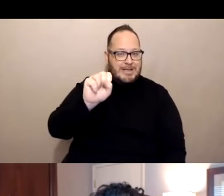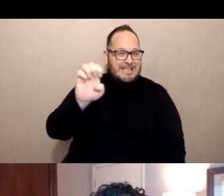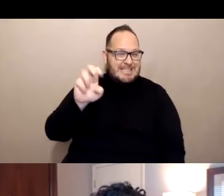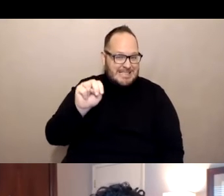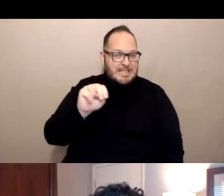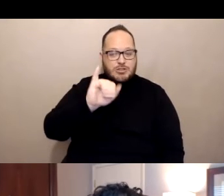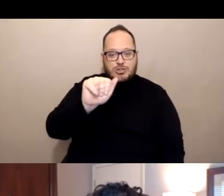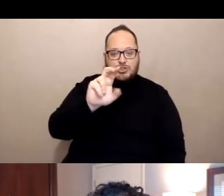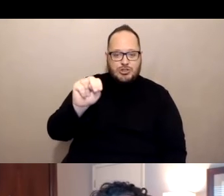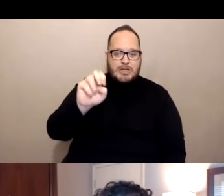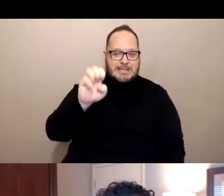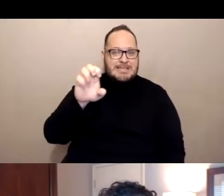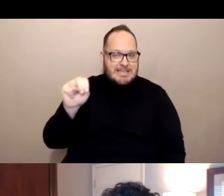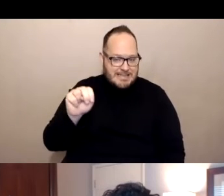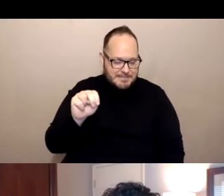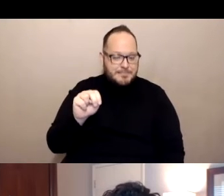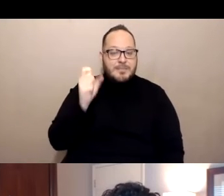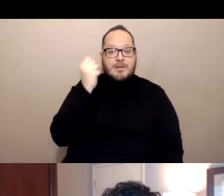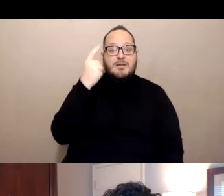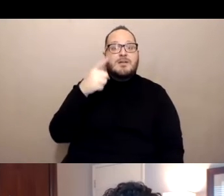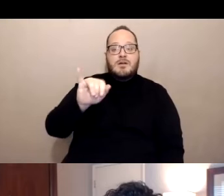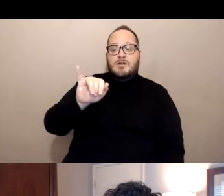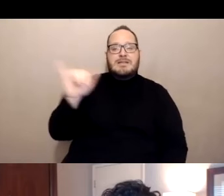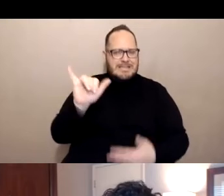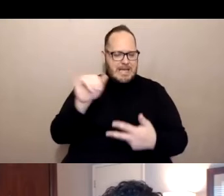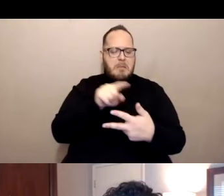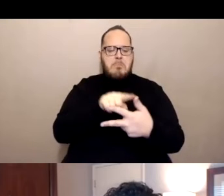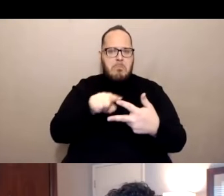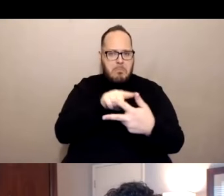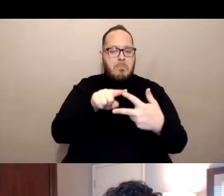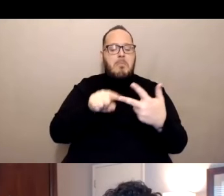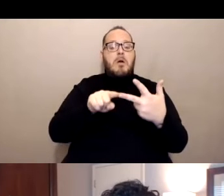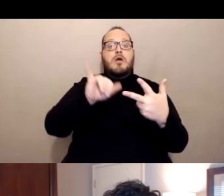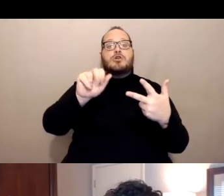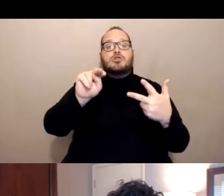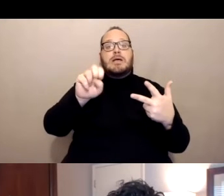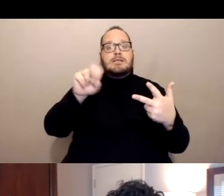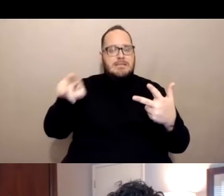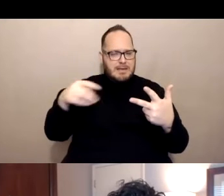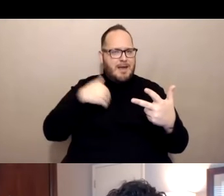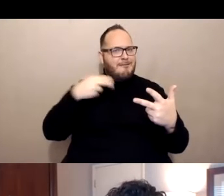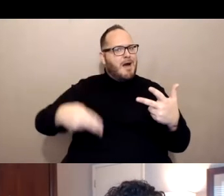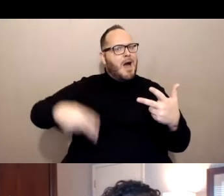the Janssen vaccine is rated highly effective, test highly effective against preventing death and severe COVID.